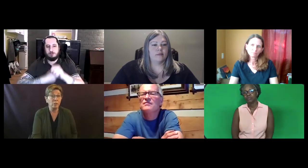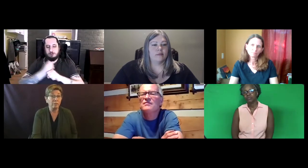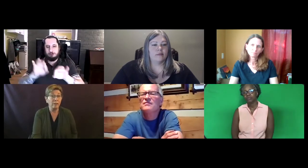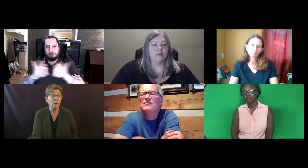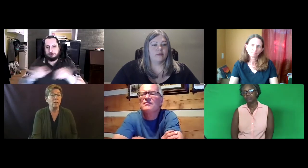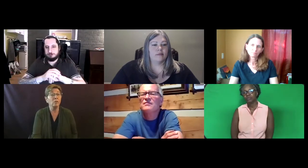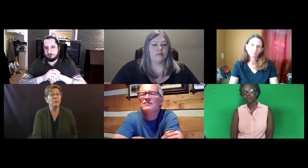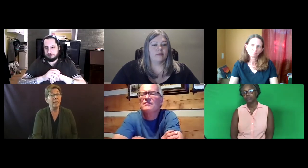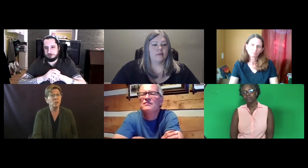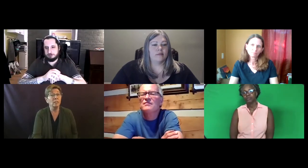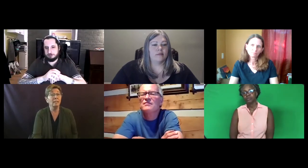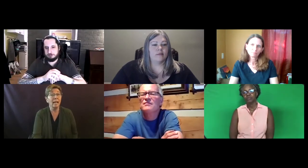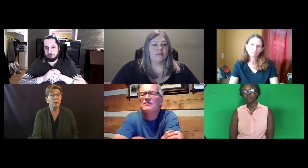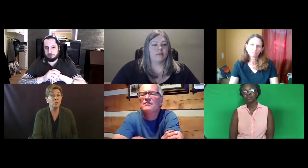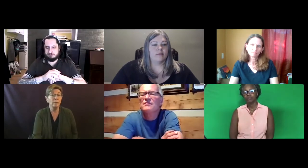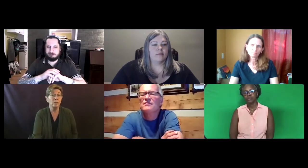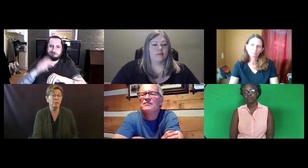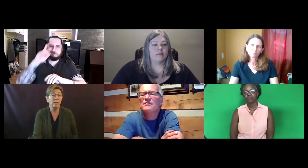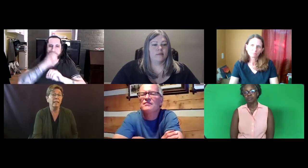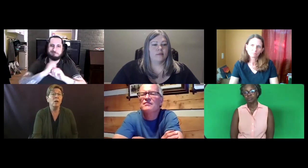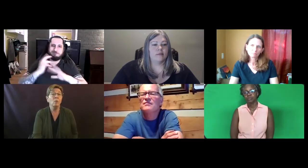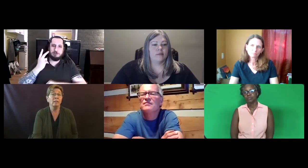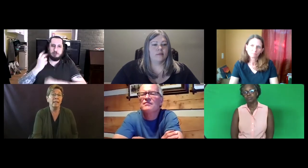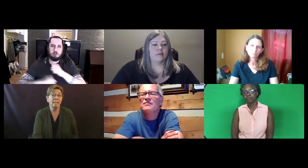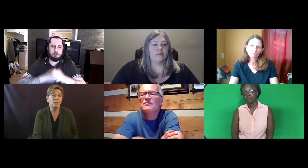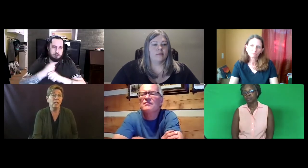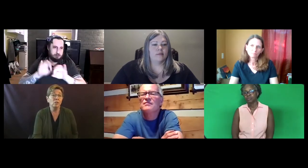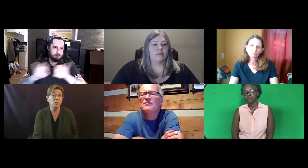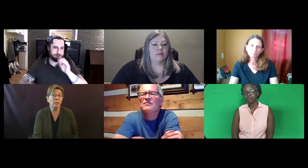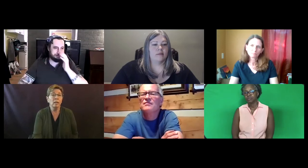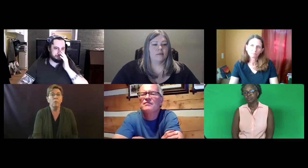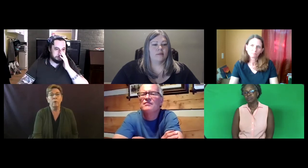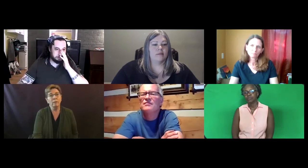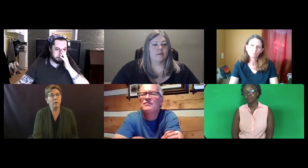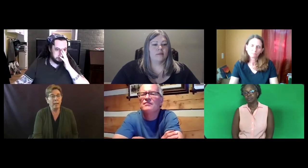I want a certification that allows you to be certified with less education, with perhaps